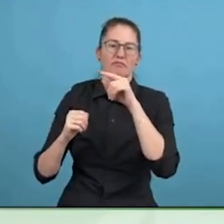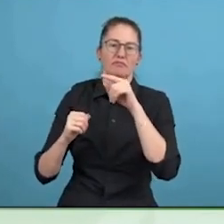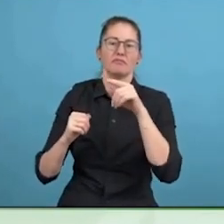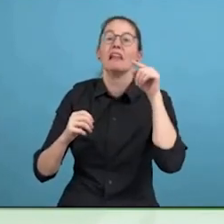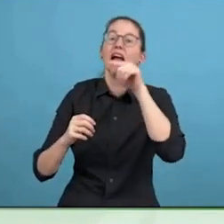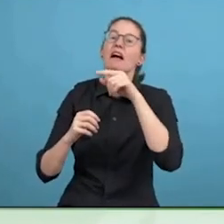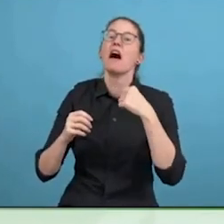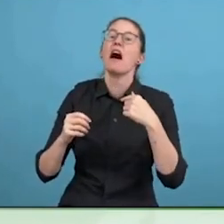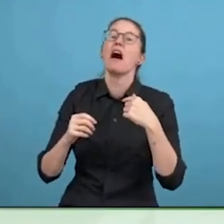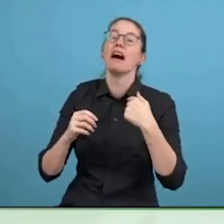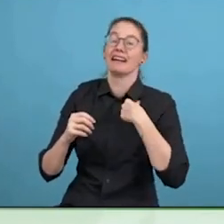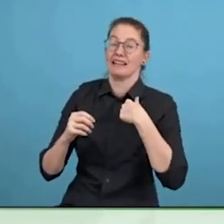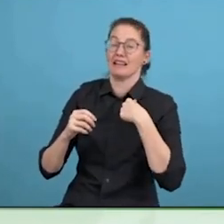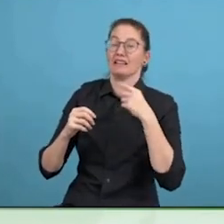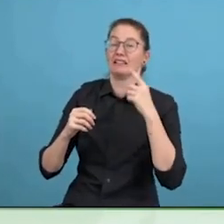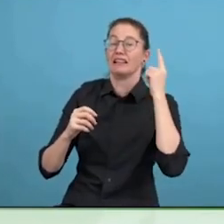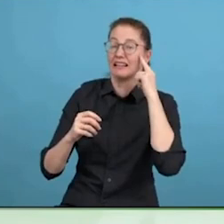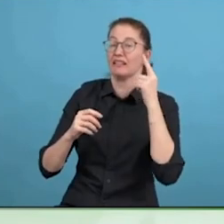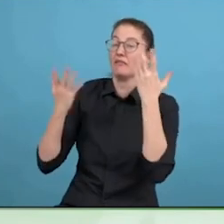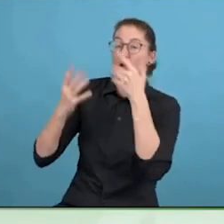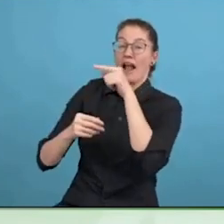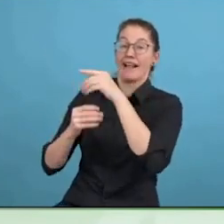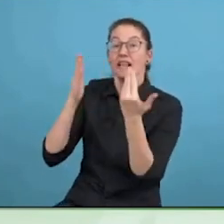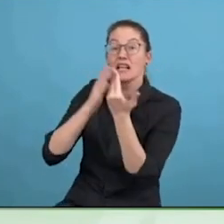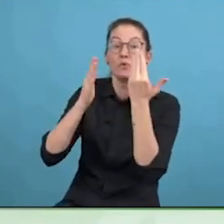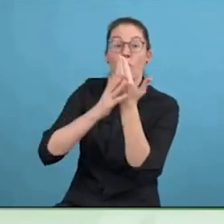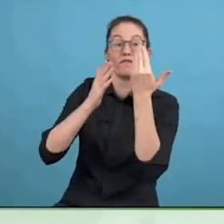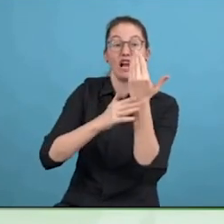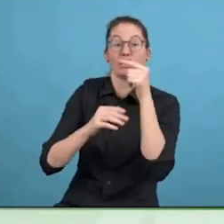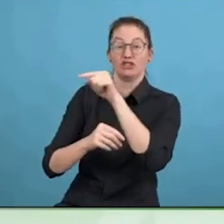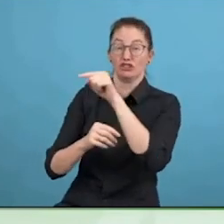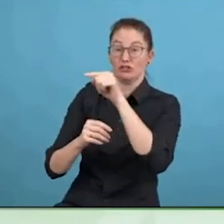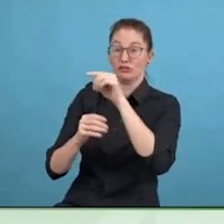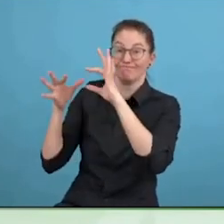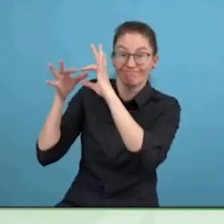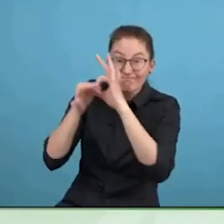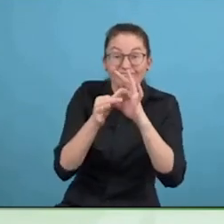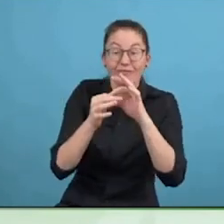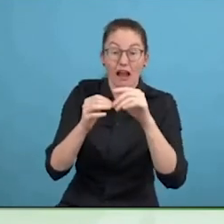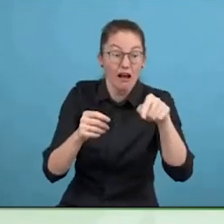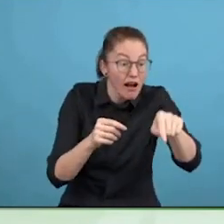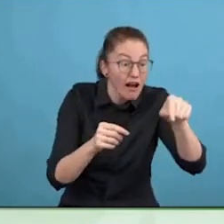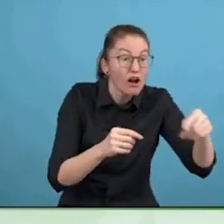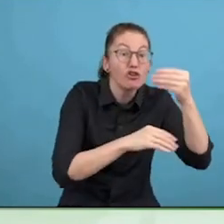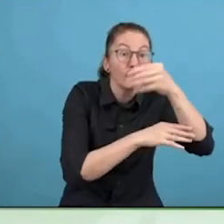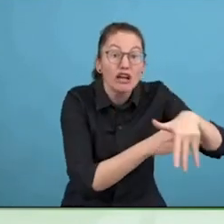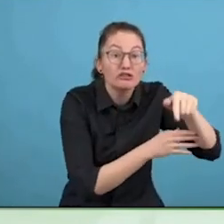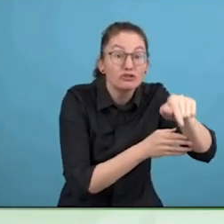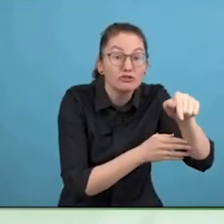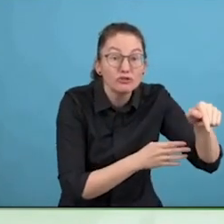innovations. You are an amazing role model, really grateful to have an opportunity to connect with you.